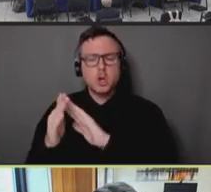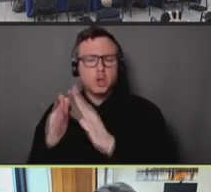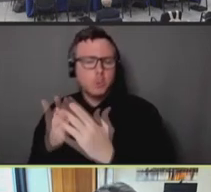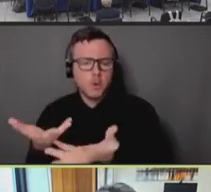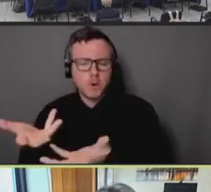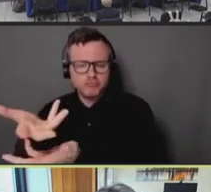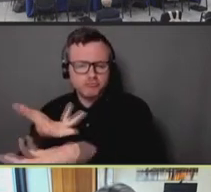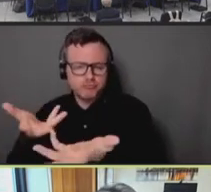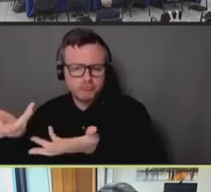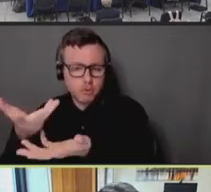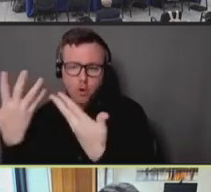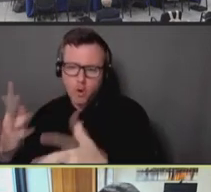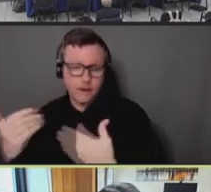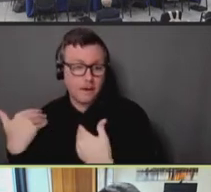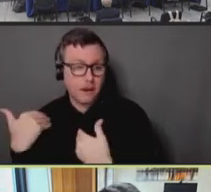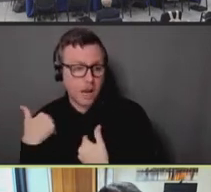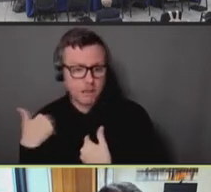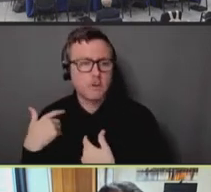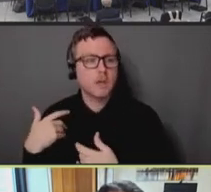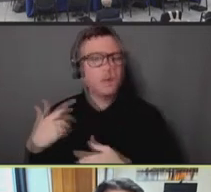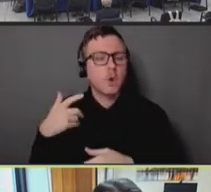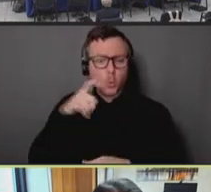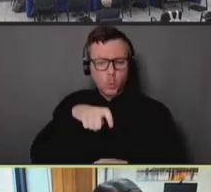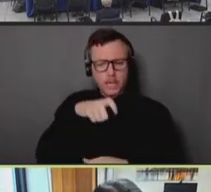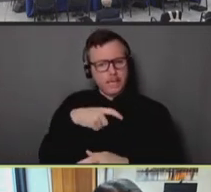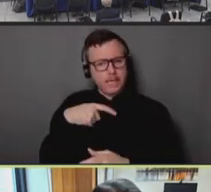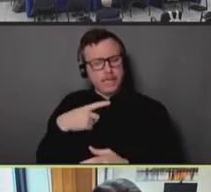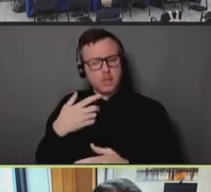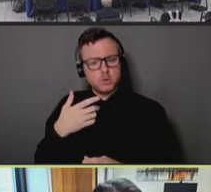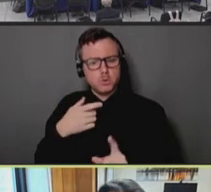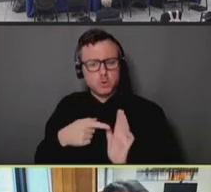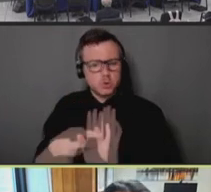the health department and city government, we need to show ourselves to be consistently